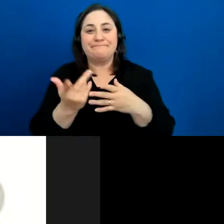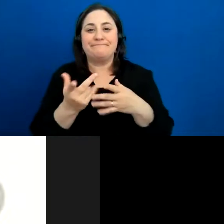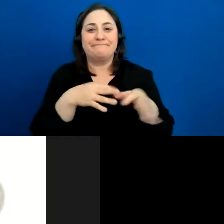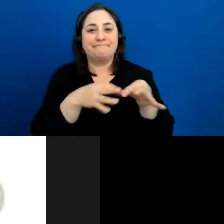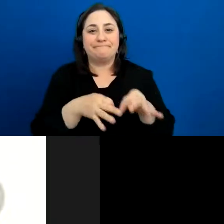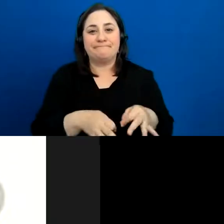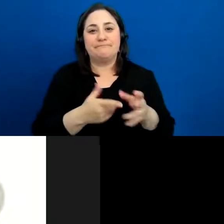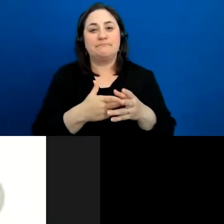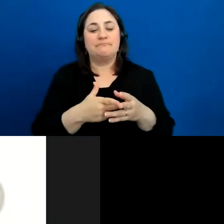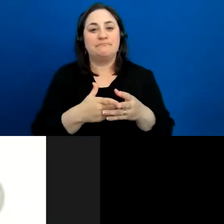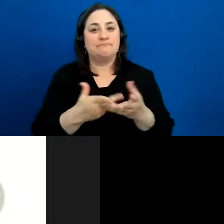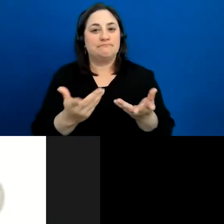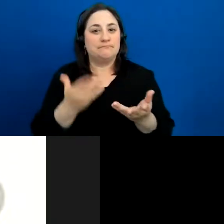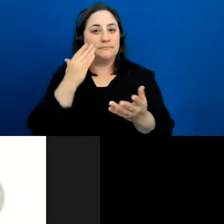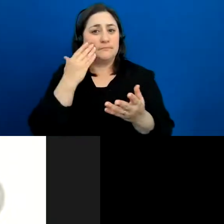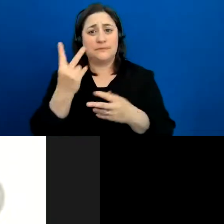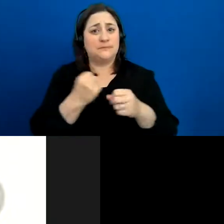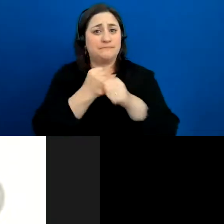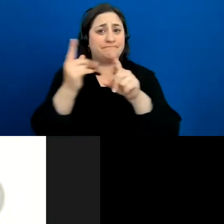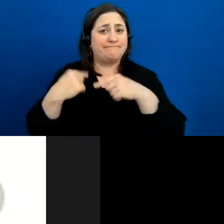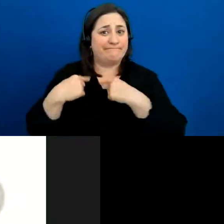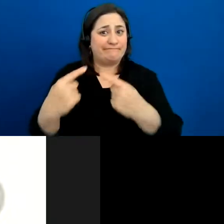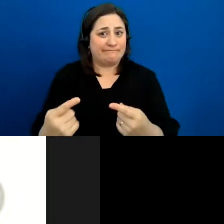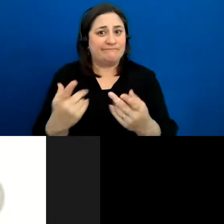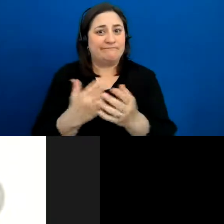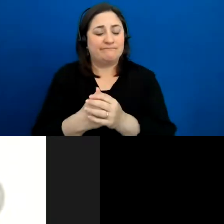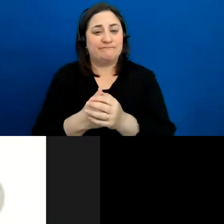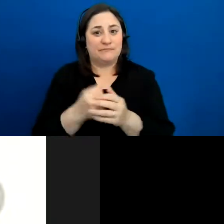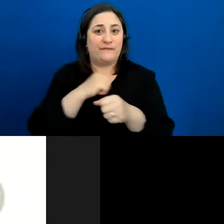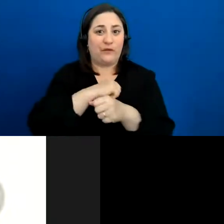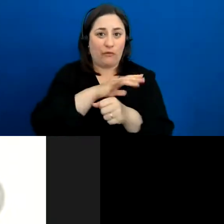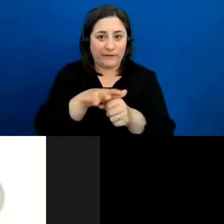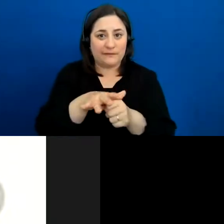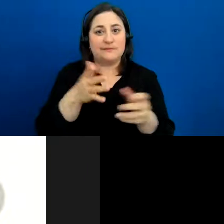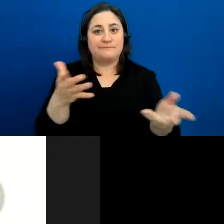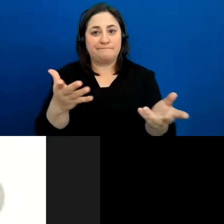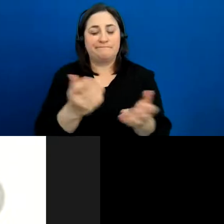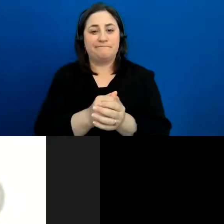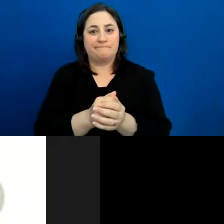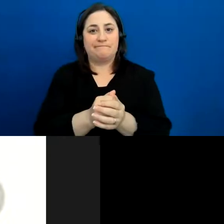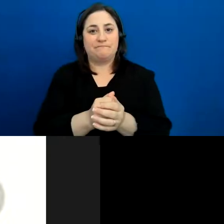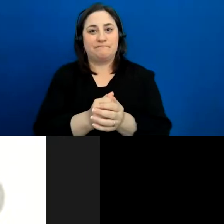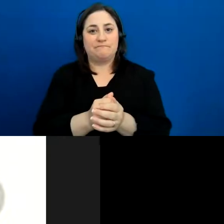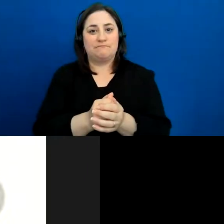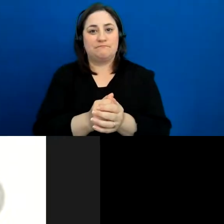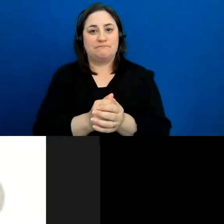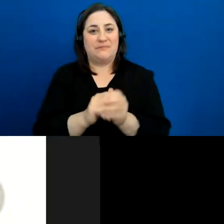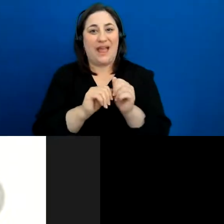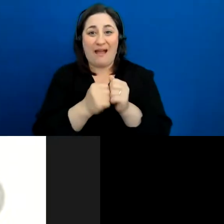the last kind of two years going on now of COVID and kind of what it's done to community engagement